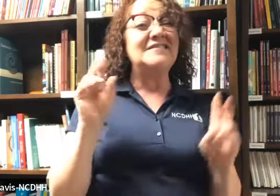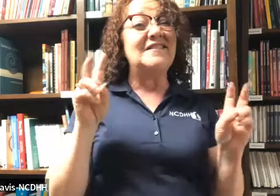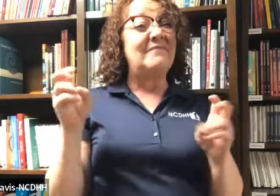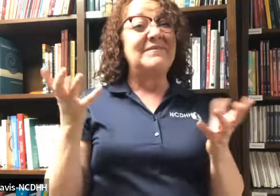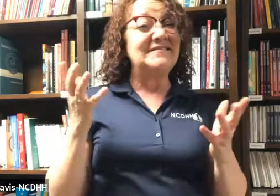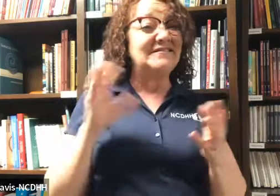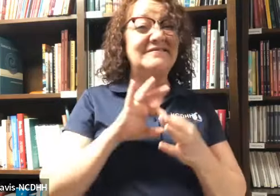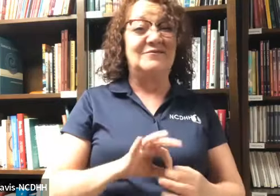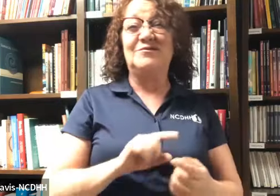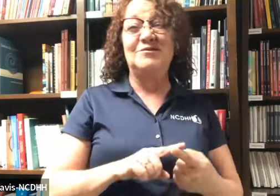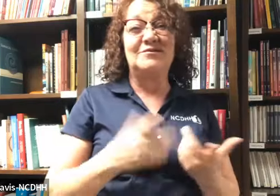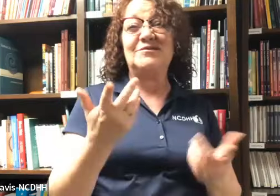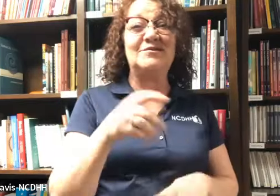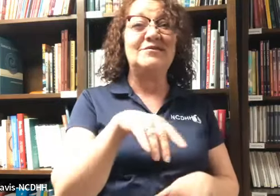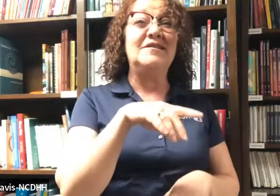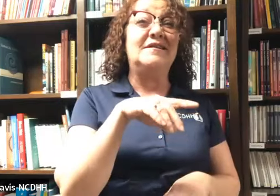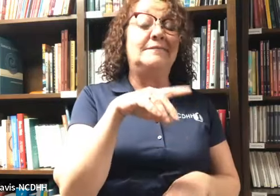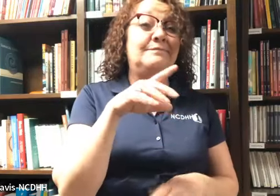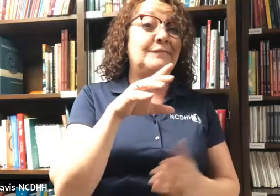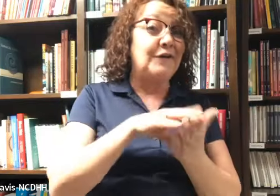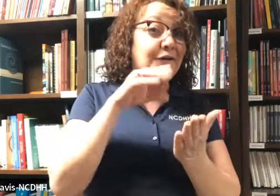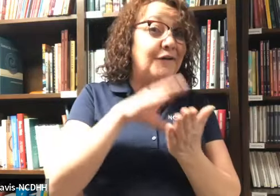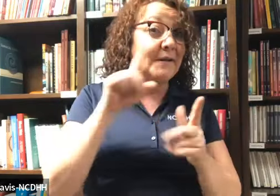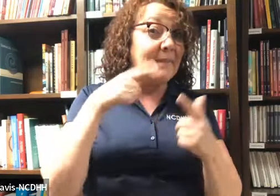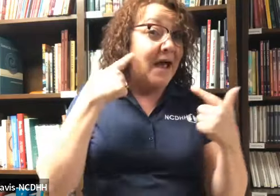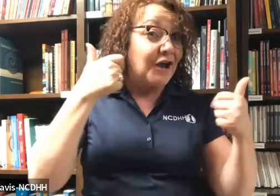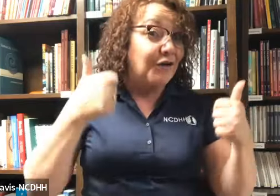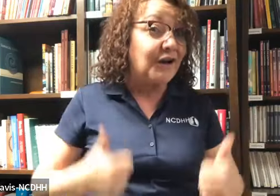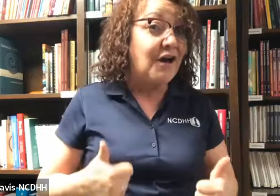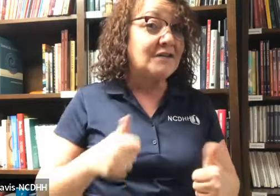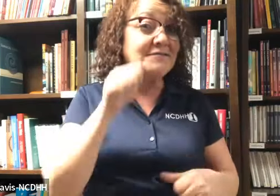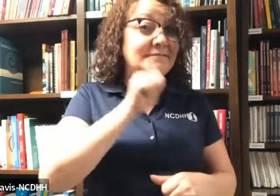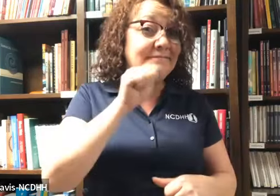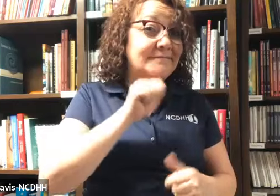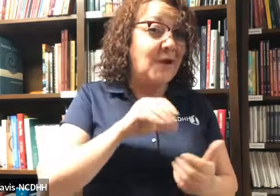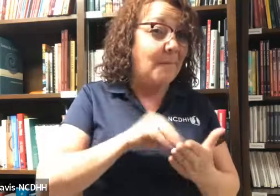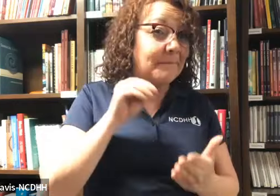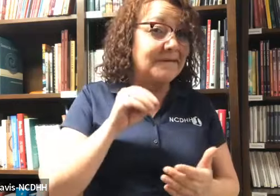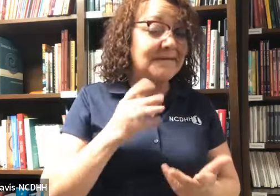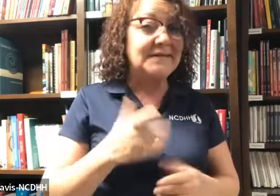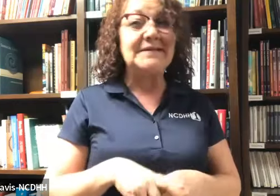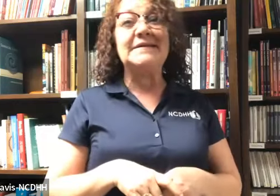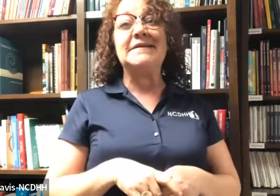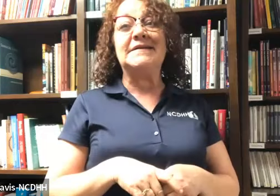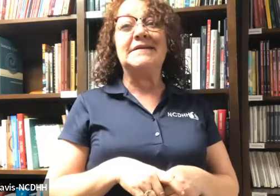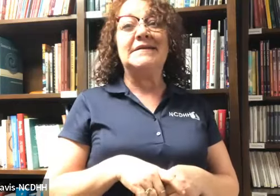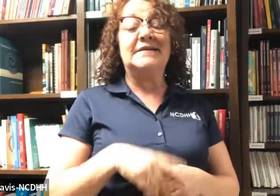deafblind, and hard of hearing. Topics related to learning about hearing loss and coping with that